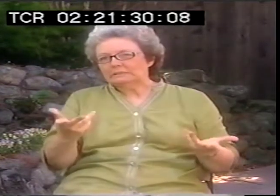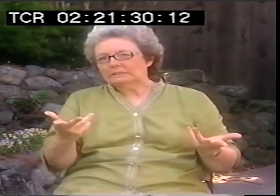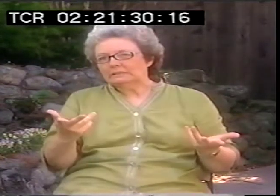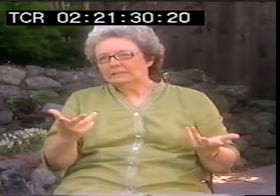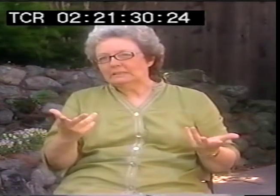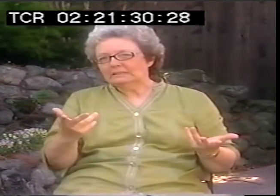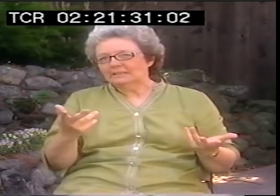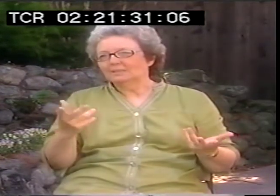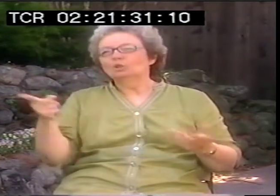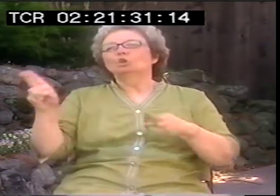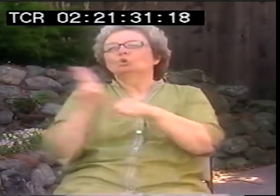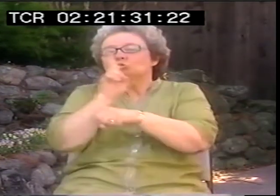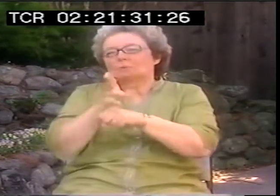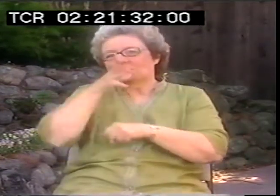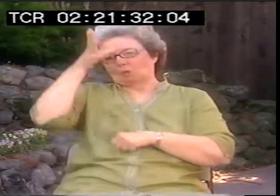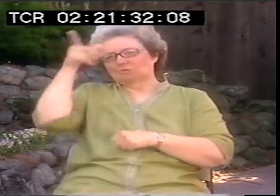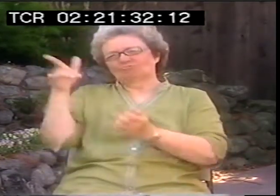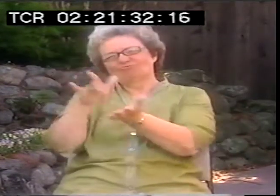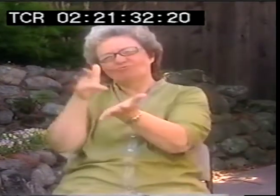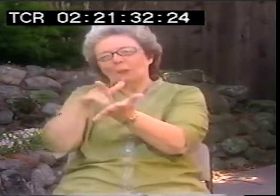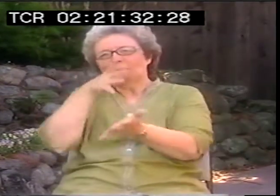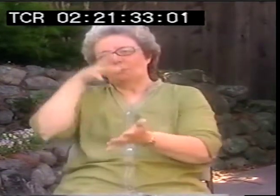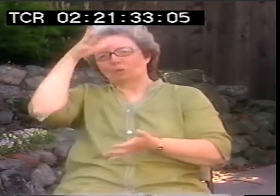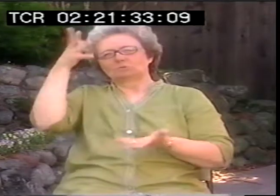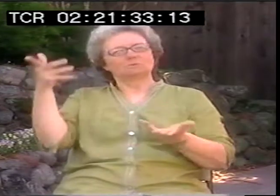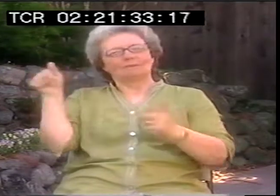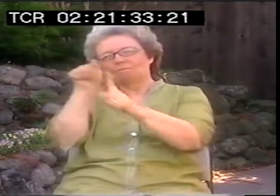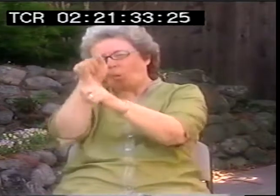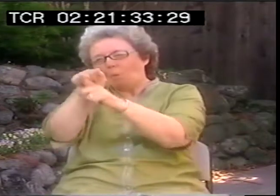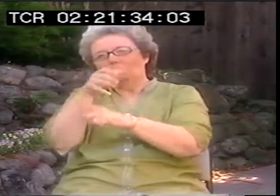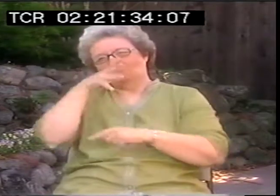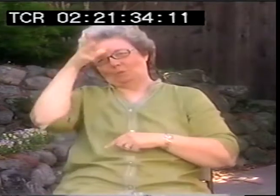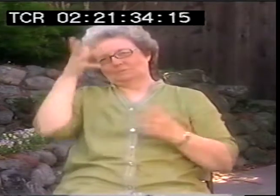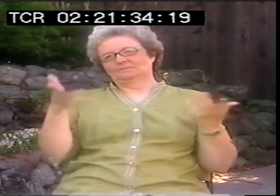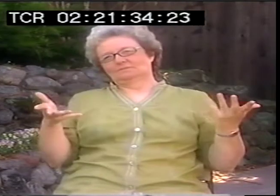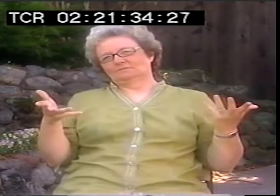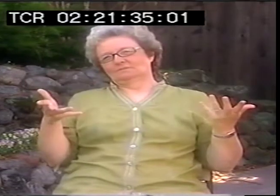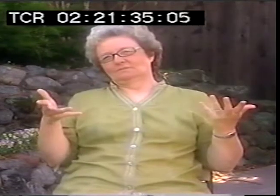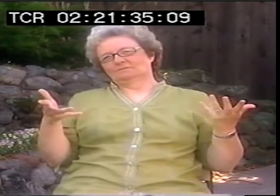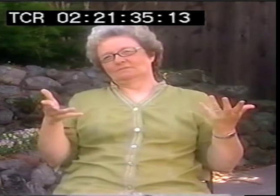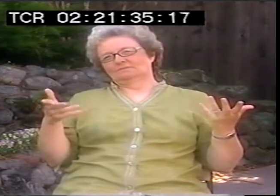Now the moment they're born, they're tested, and they're really being stolen from us by all the infiltration